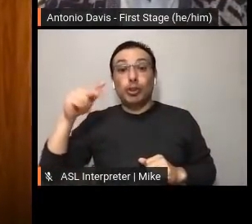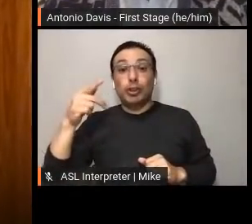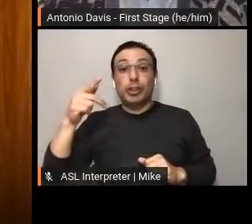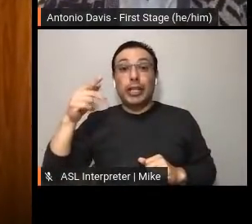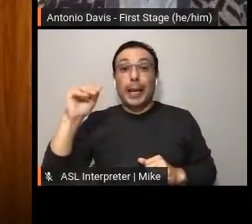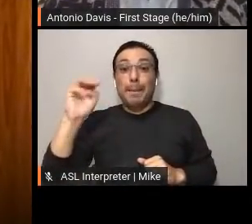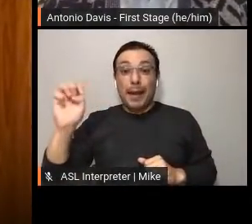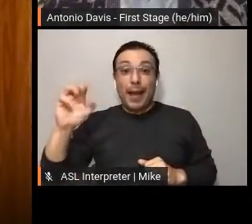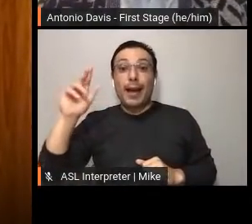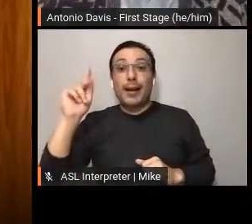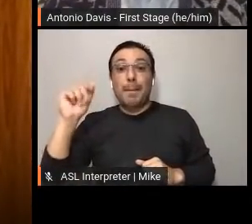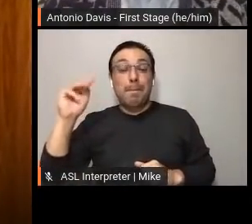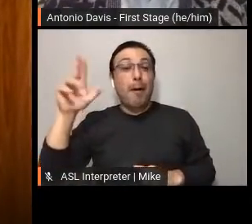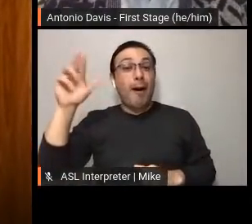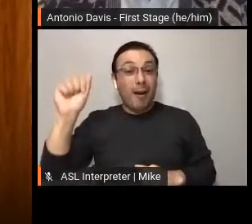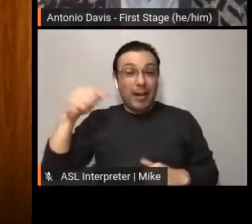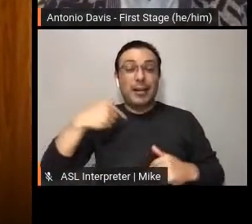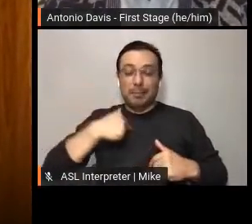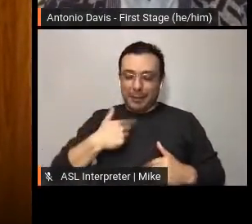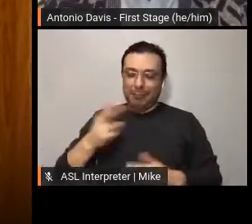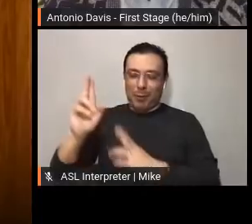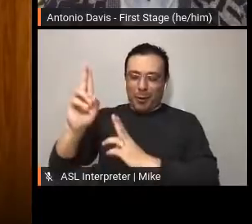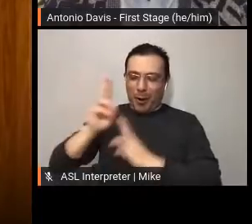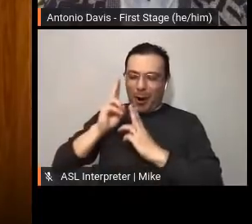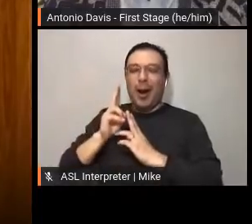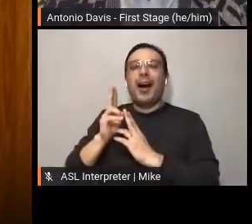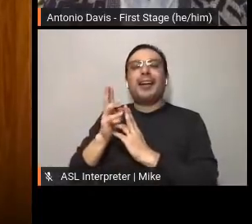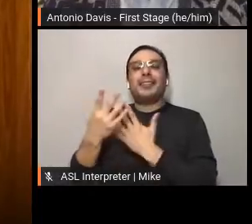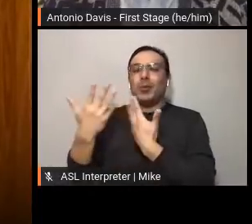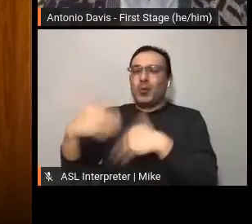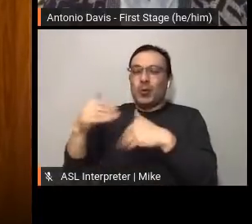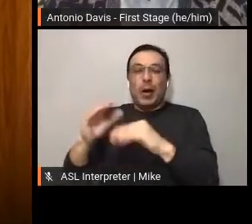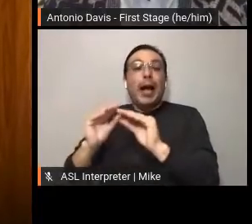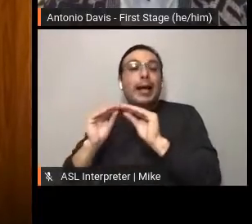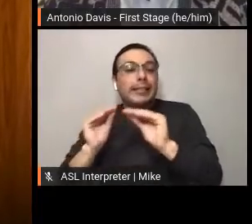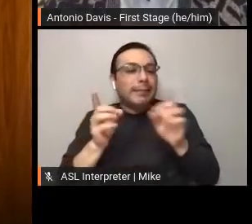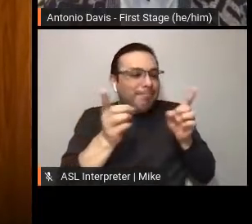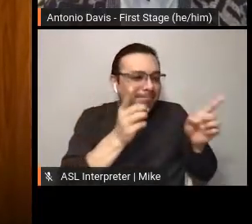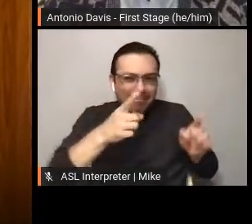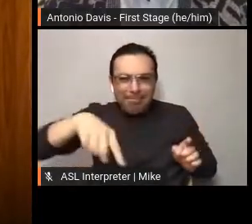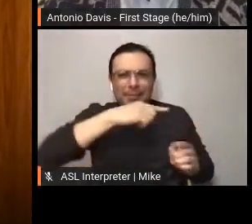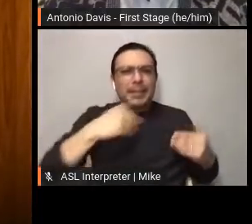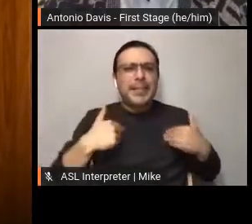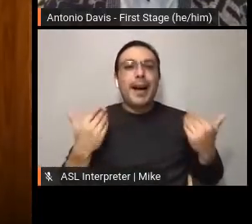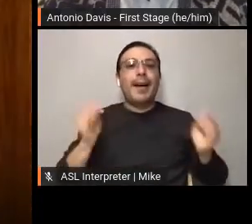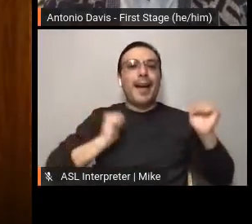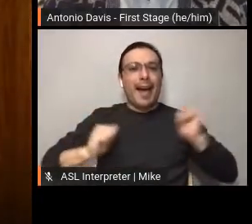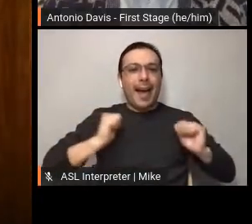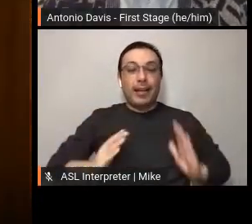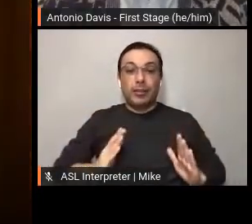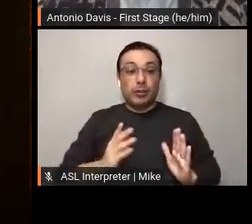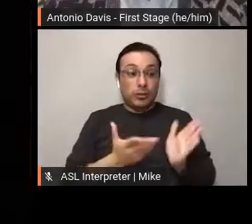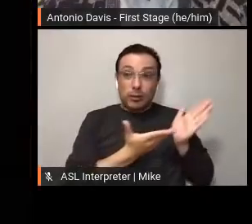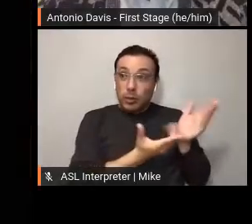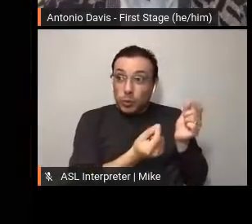I have had the honor and privilege of directing these young actors. And I'm so happy to share with you what they've developed.